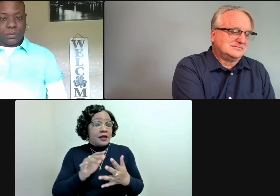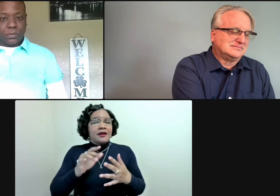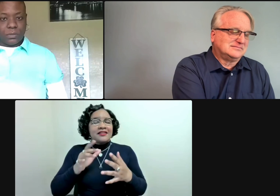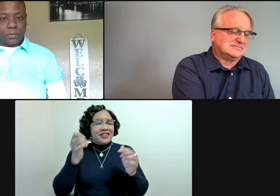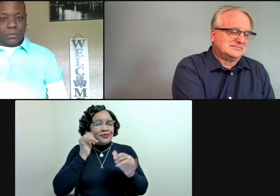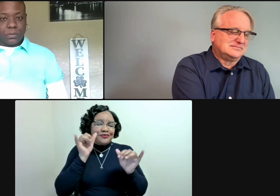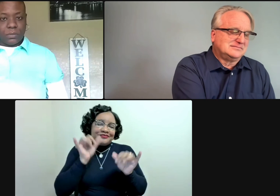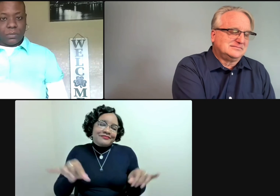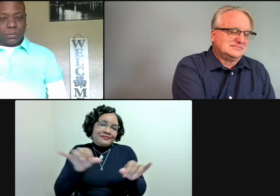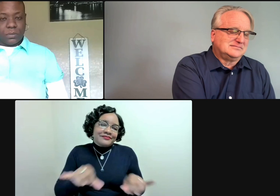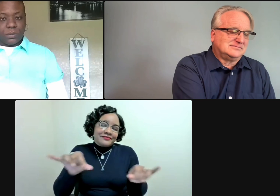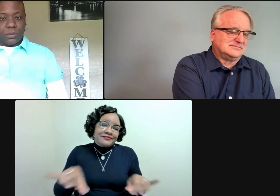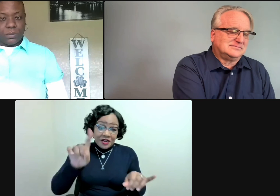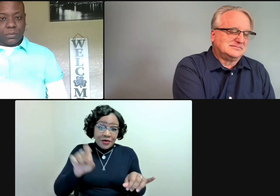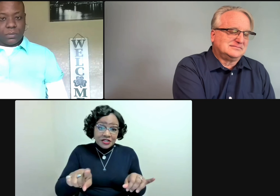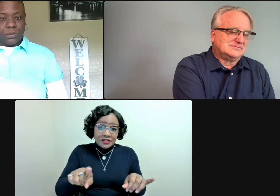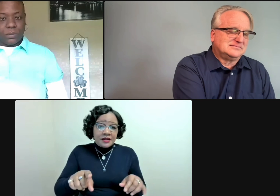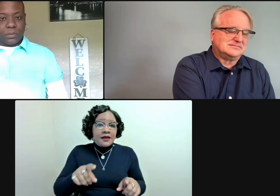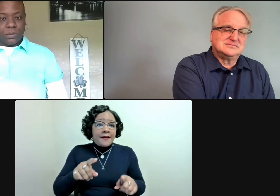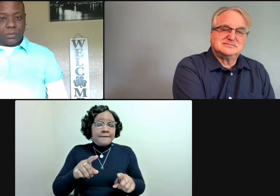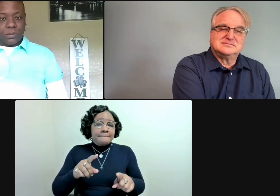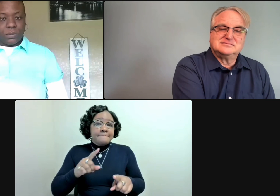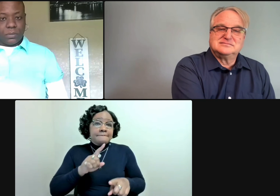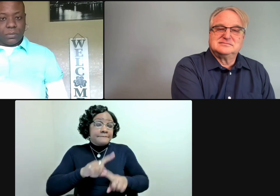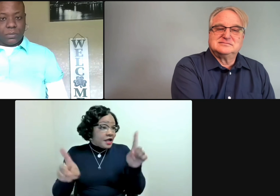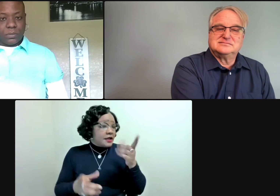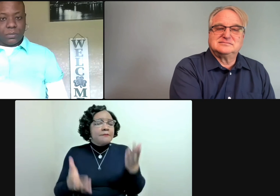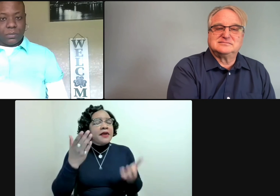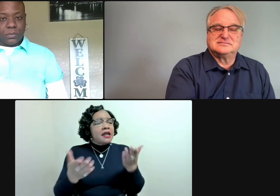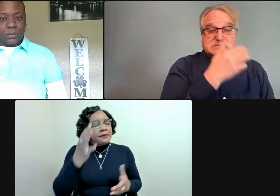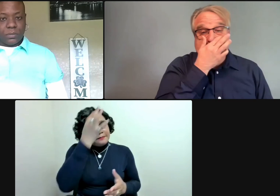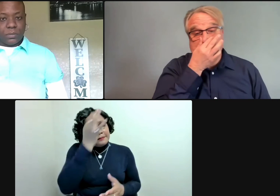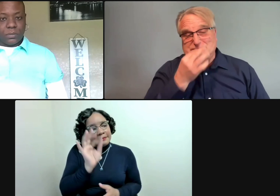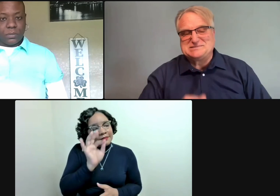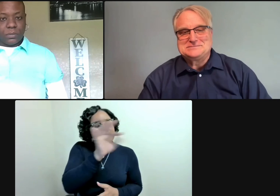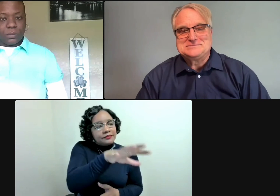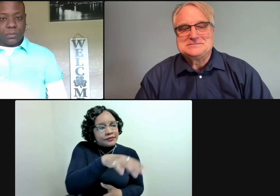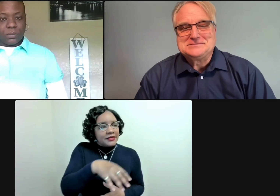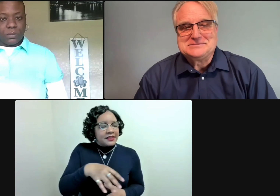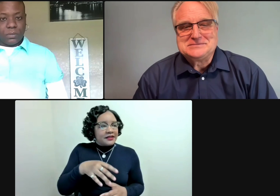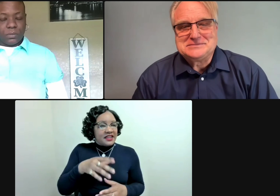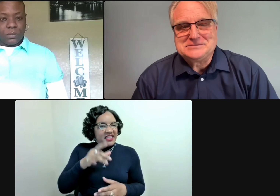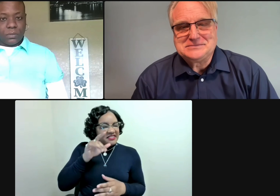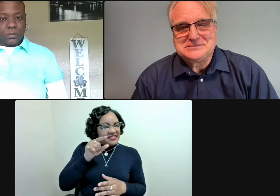Those are the typical questions interpreters ask when they enter a job and start talking to their team.